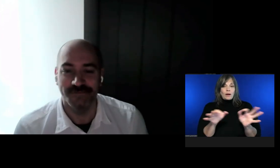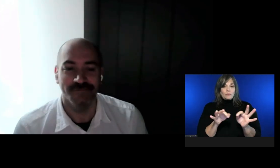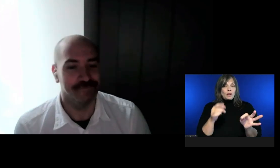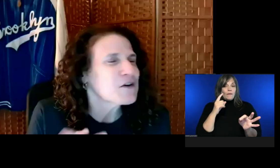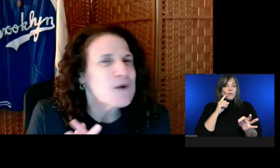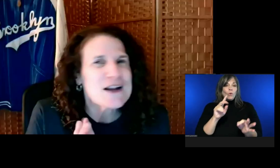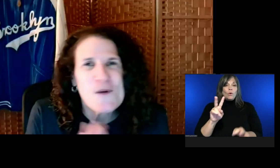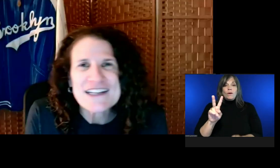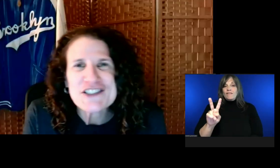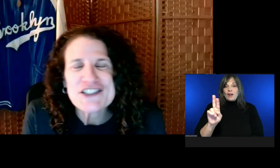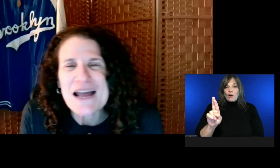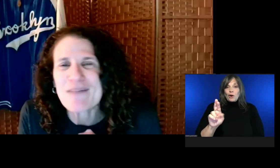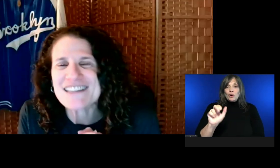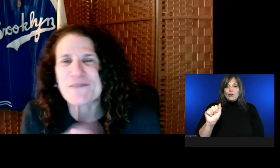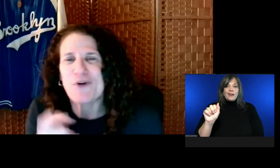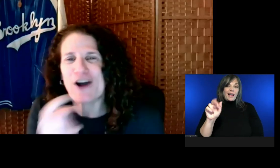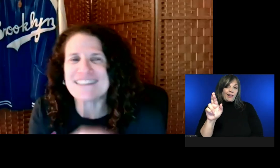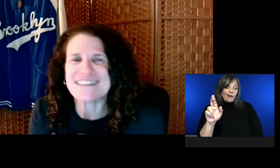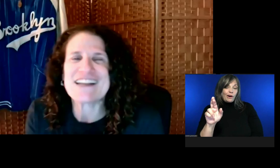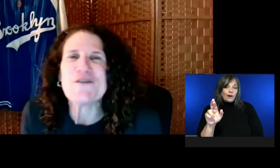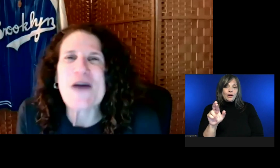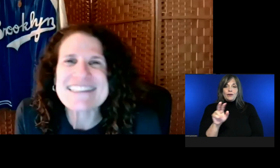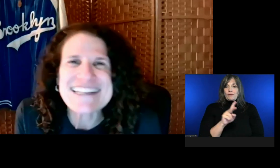I'm not surprised that you asked it, Dylan.